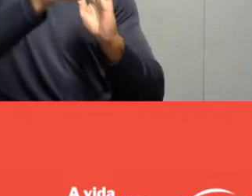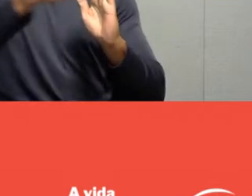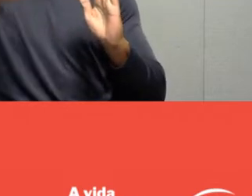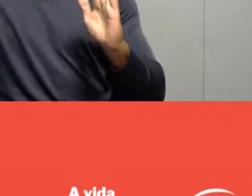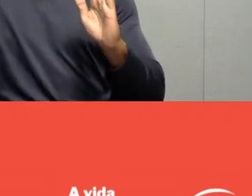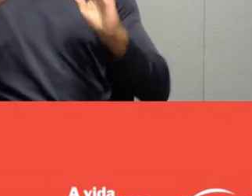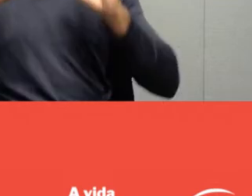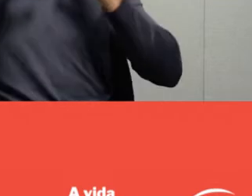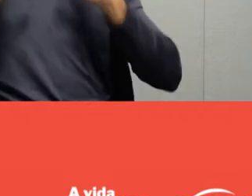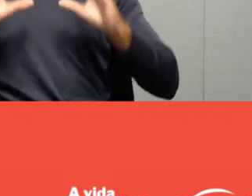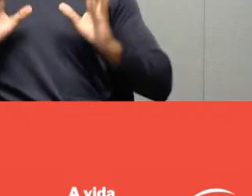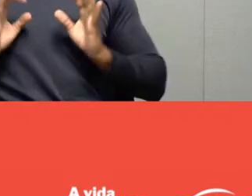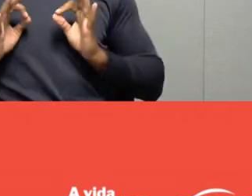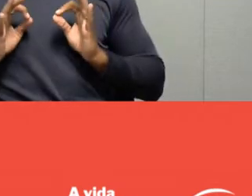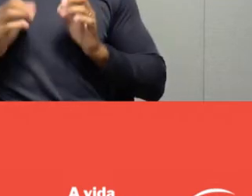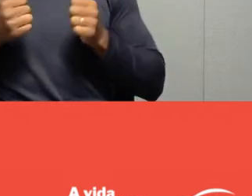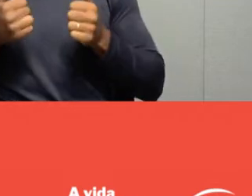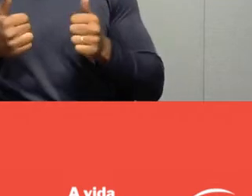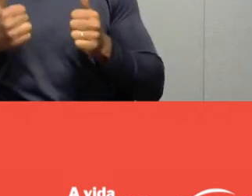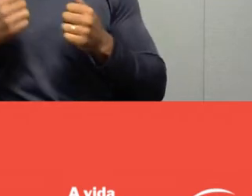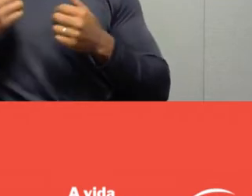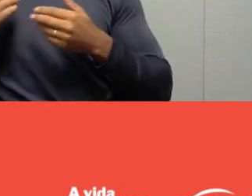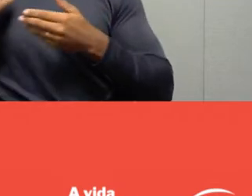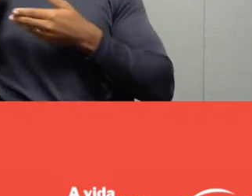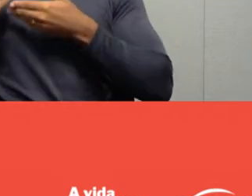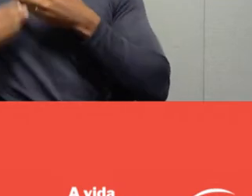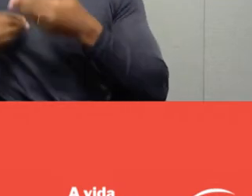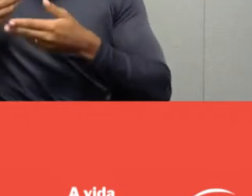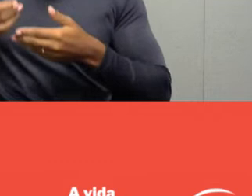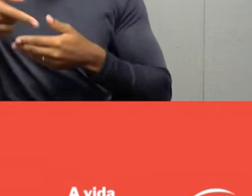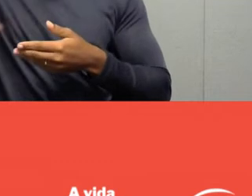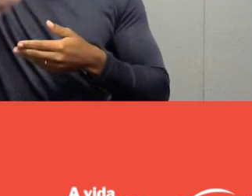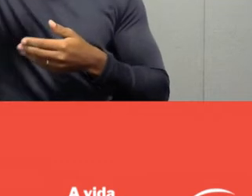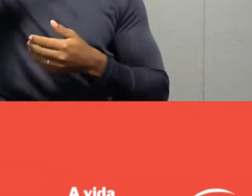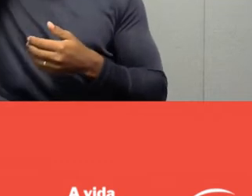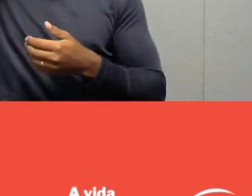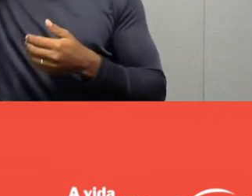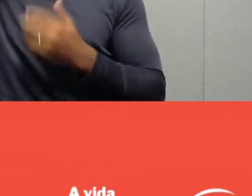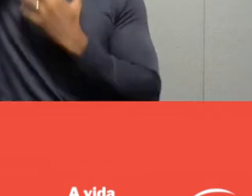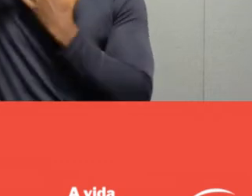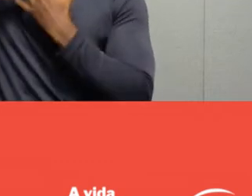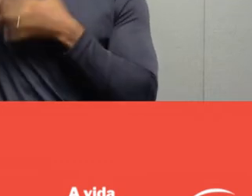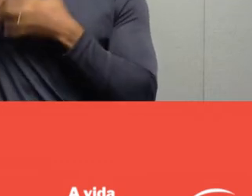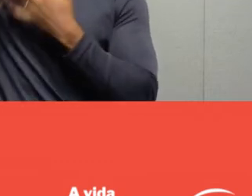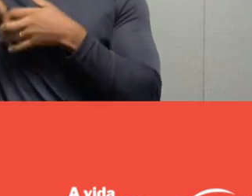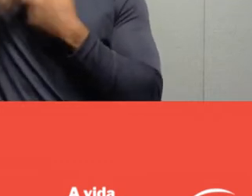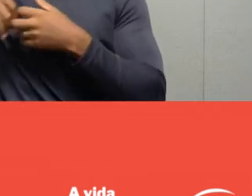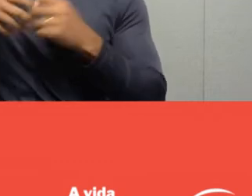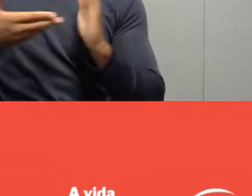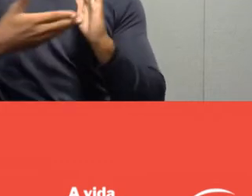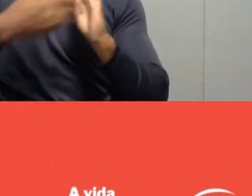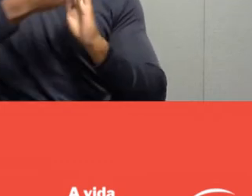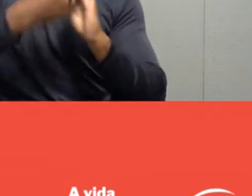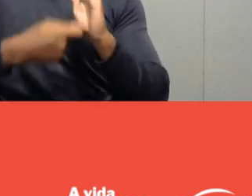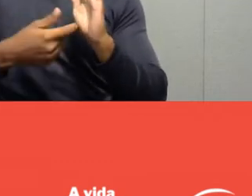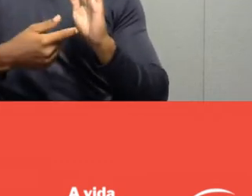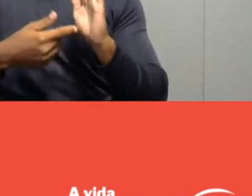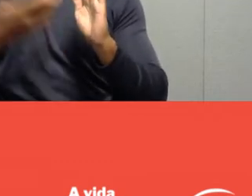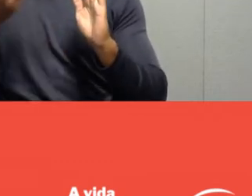and may it promote the beginning of a reflection based on the text. So let's go.